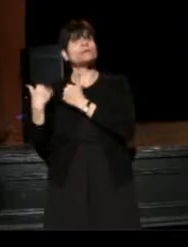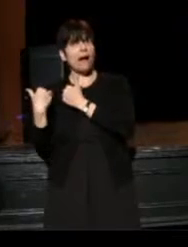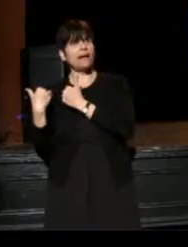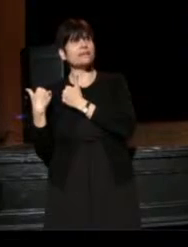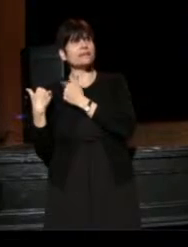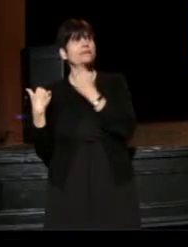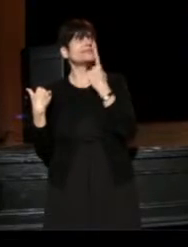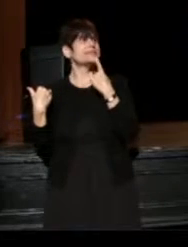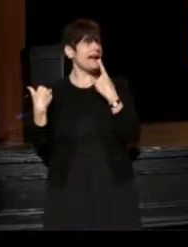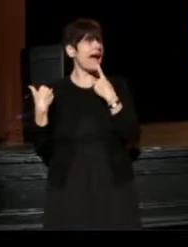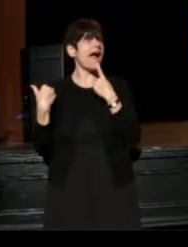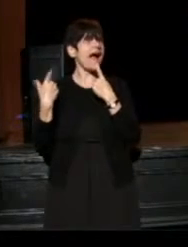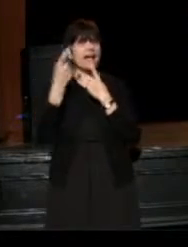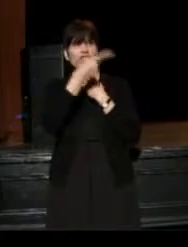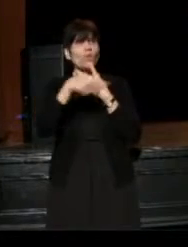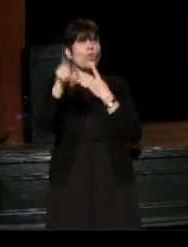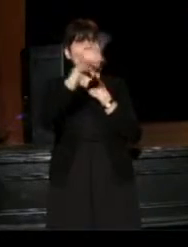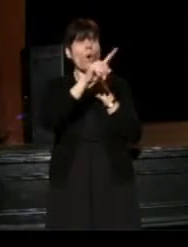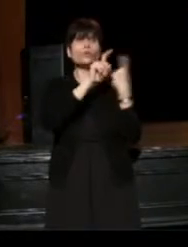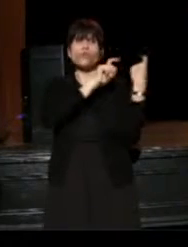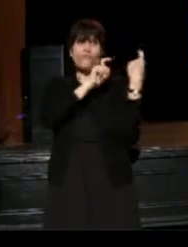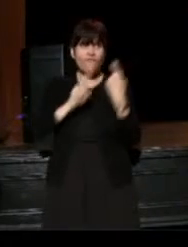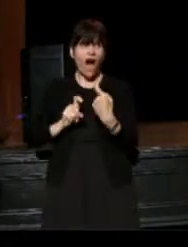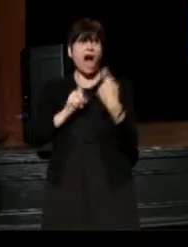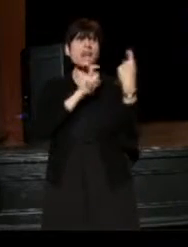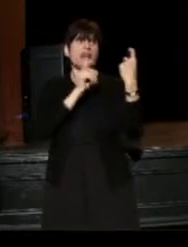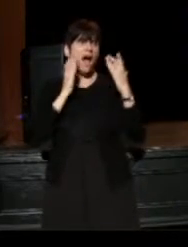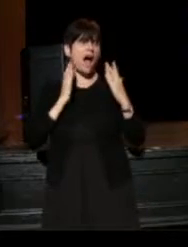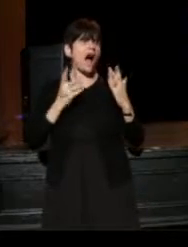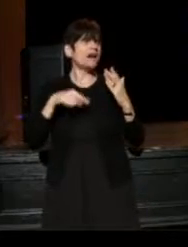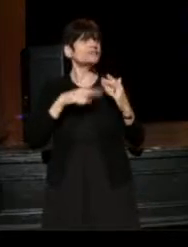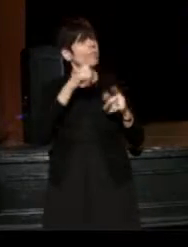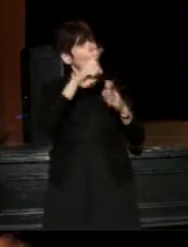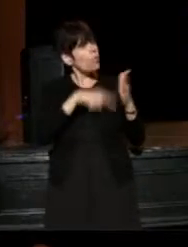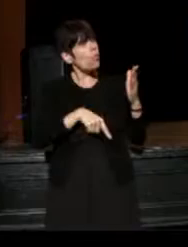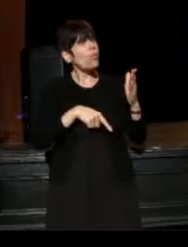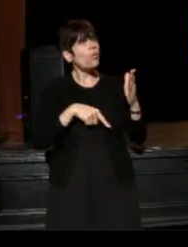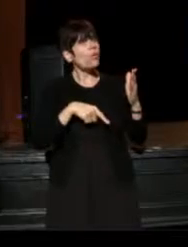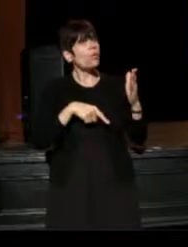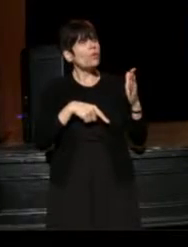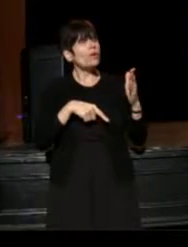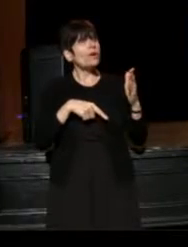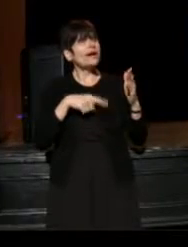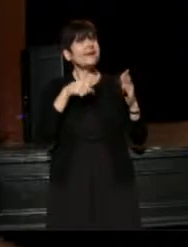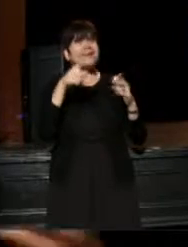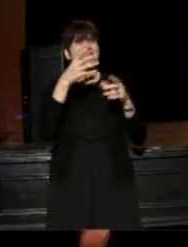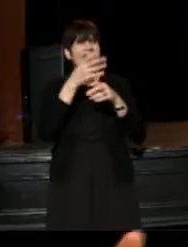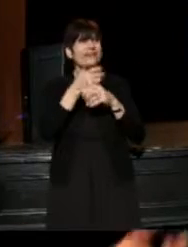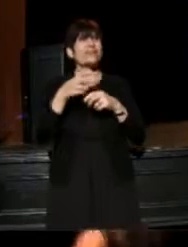to say to say to those people who fund us what to get instead of that prime location you actually get to sit at the back